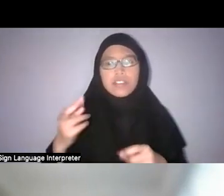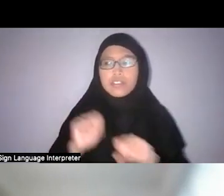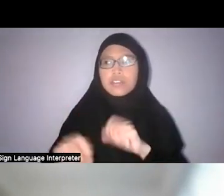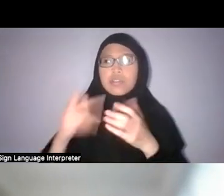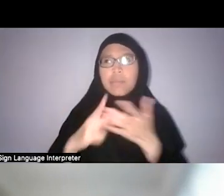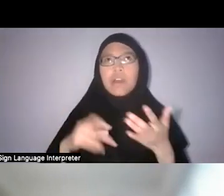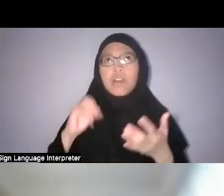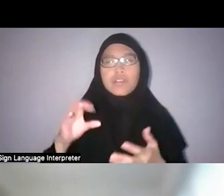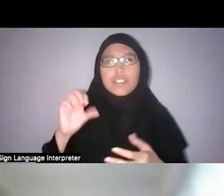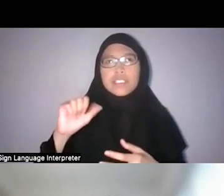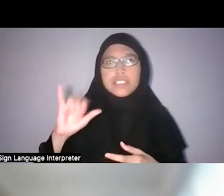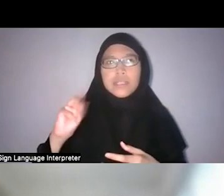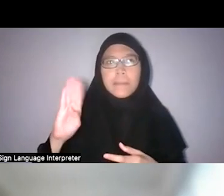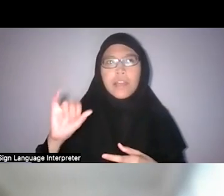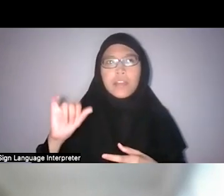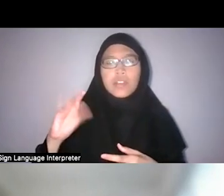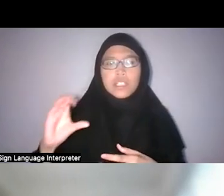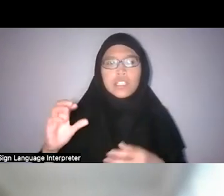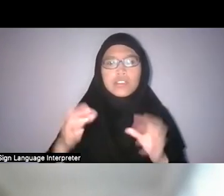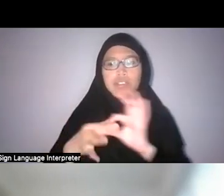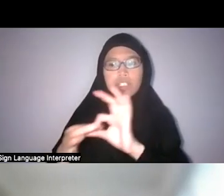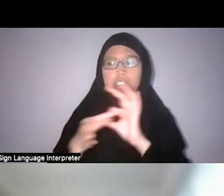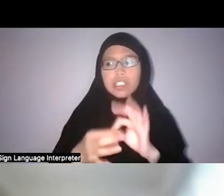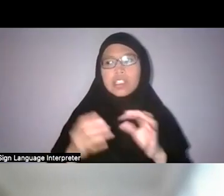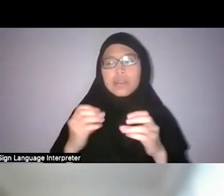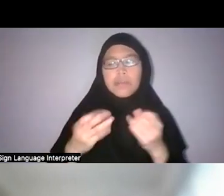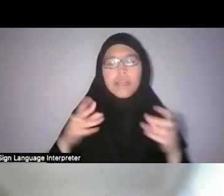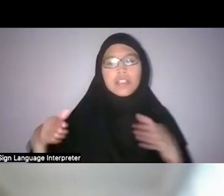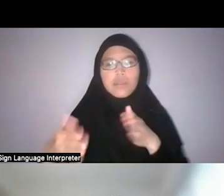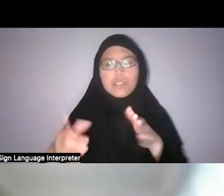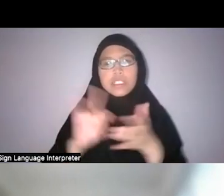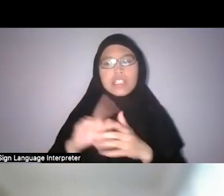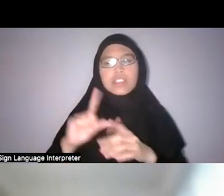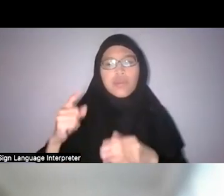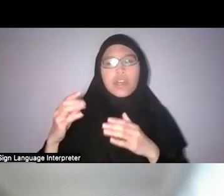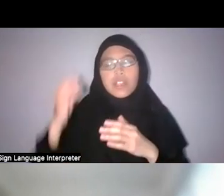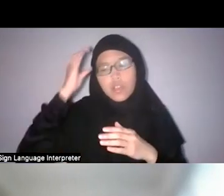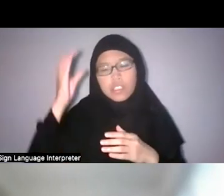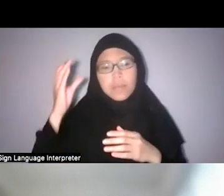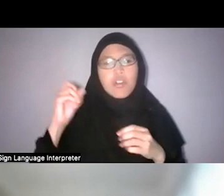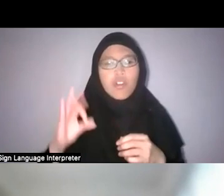And in many ways that was one conception of a “managed nature”, right?